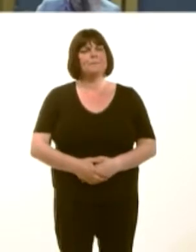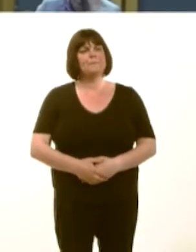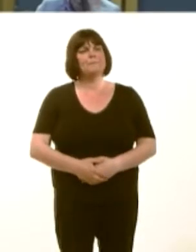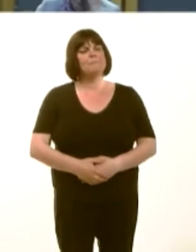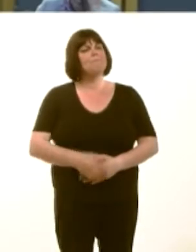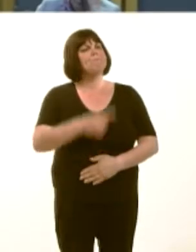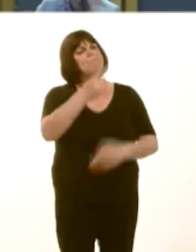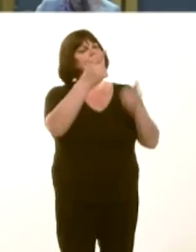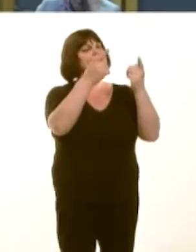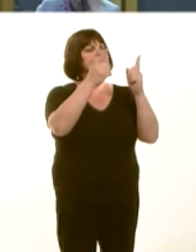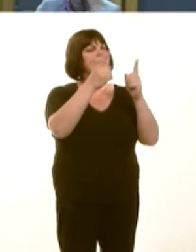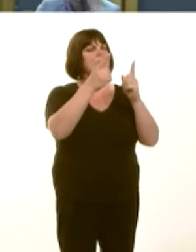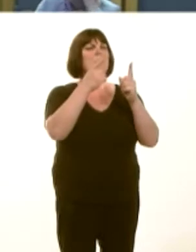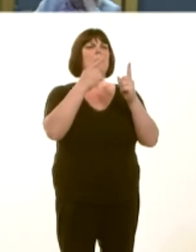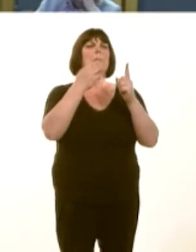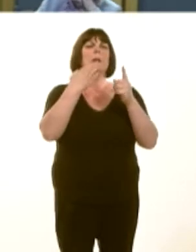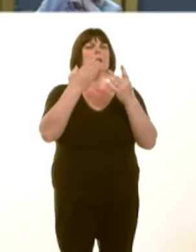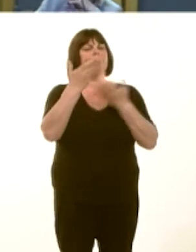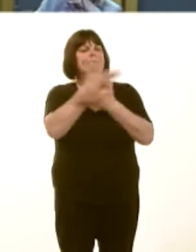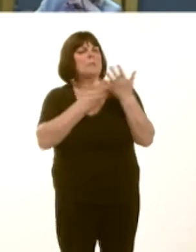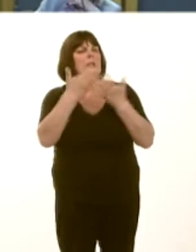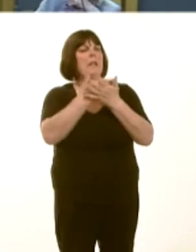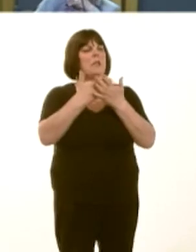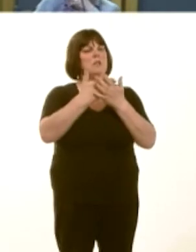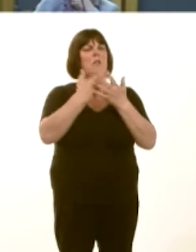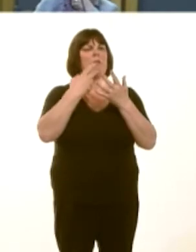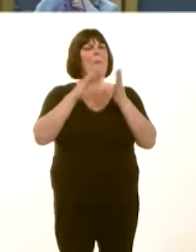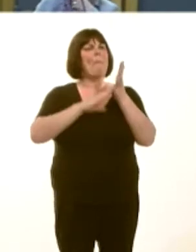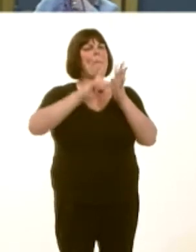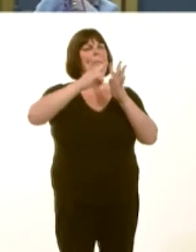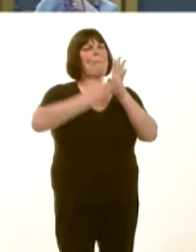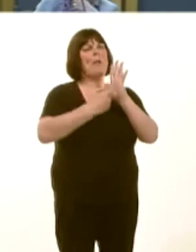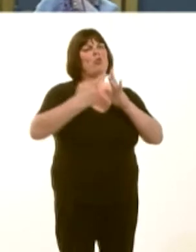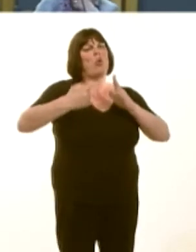A wnaiff y Prif Weinidog ddatganiad am y system metro ar gyfer trafnidiaeth yn ne Cymru? OAQ(4)2236(FM) Carwyn Jones: The Minister for Economy, Science